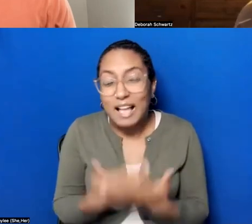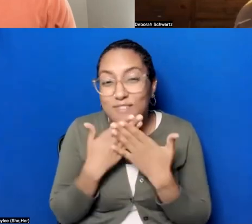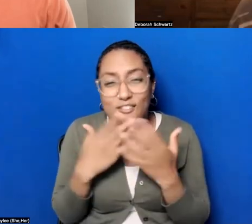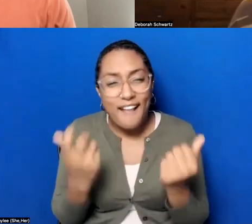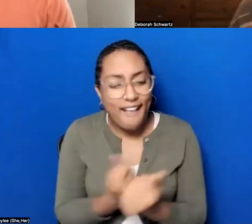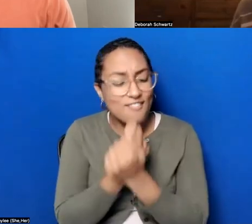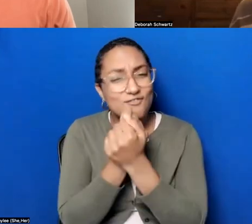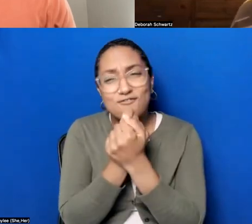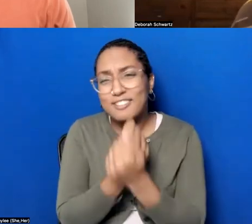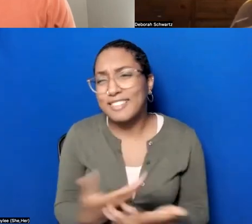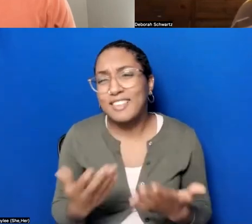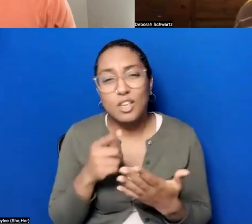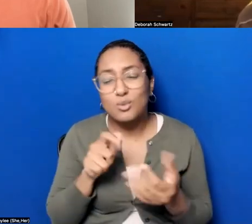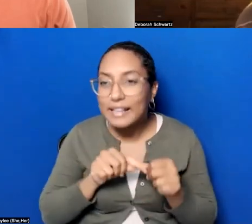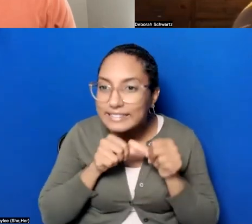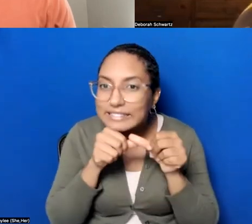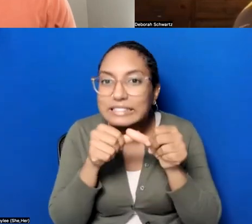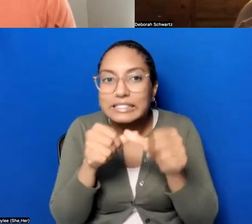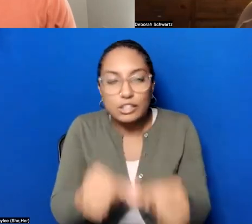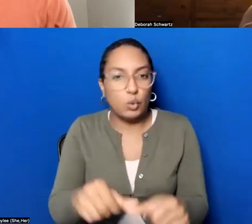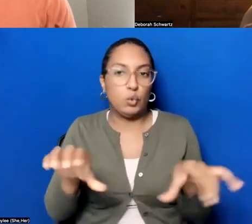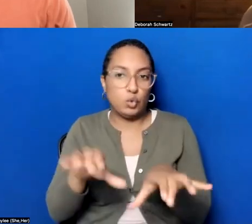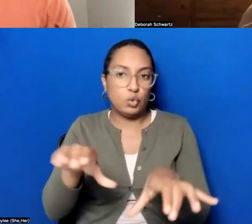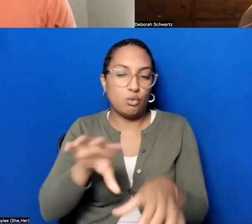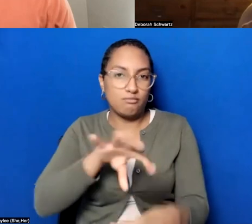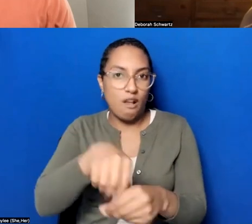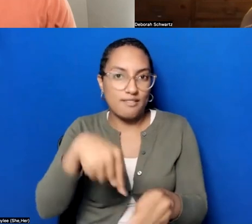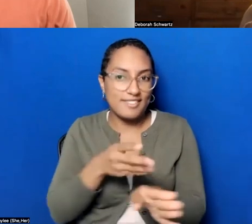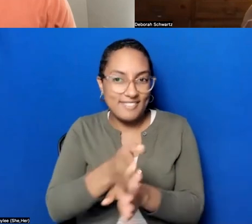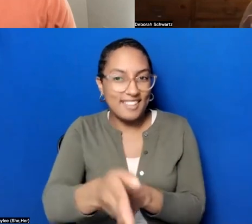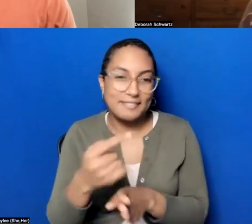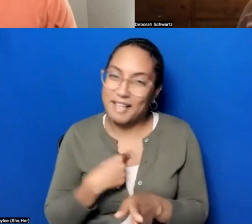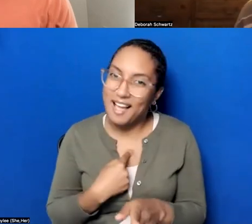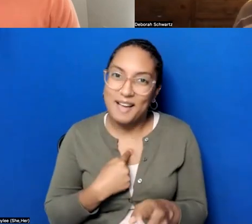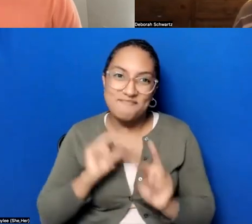you're- you continue to do in the field, and I, I can't wait to see what happens next, so.